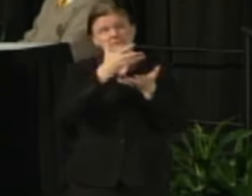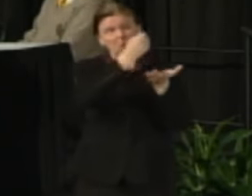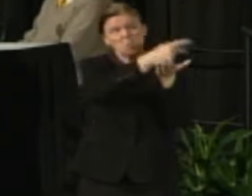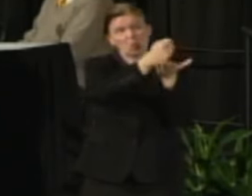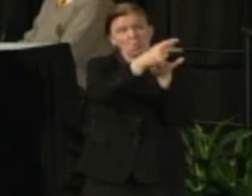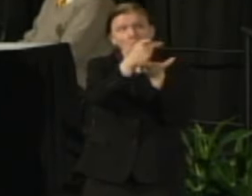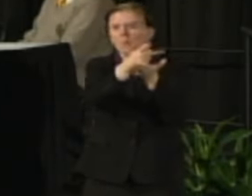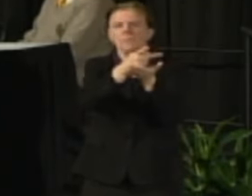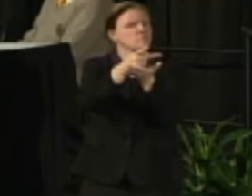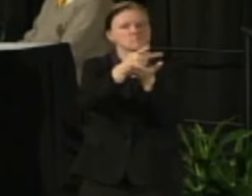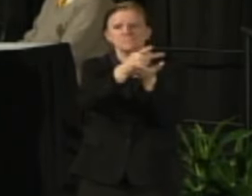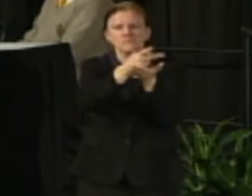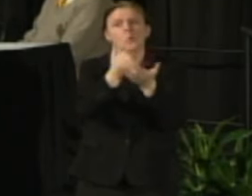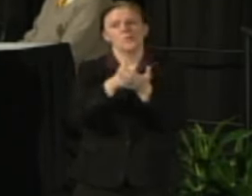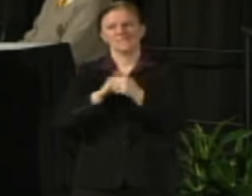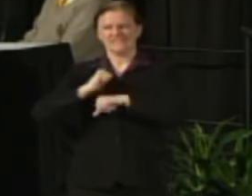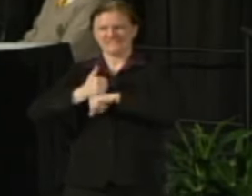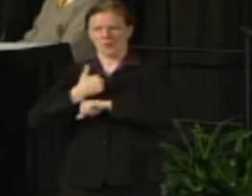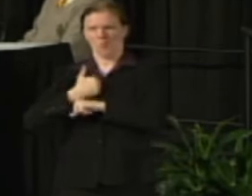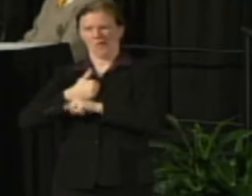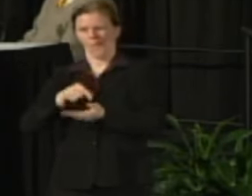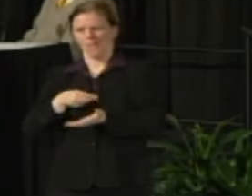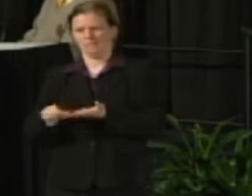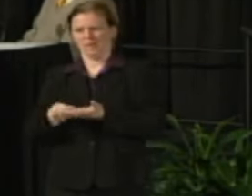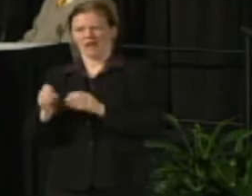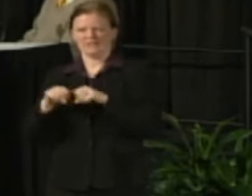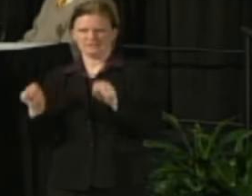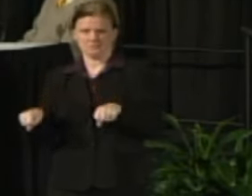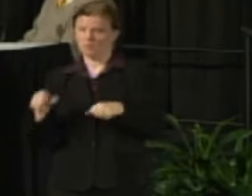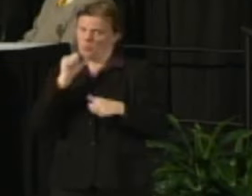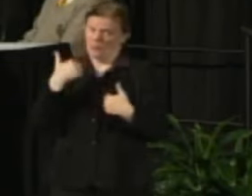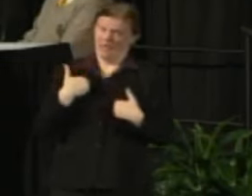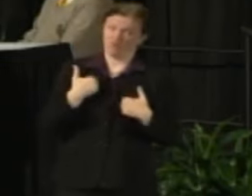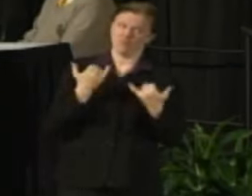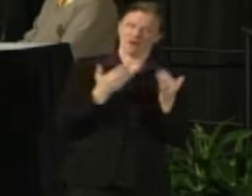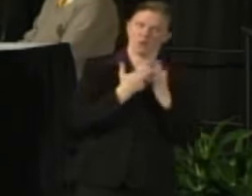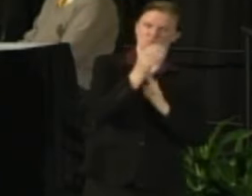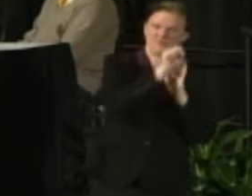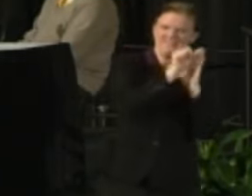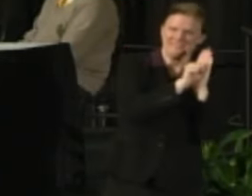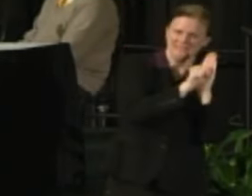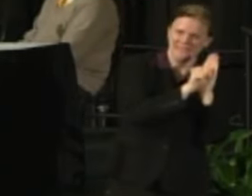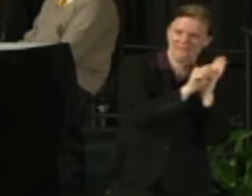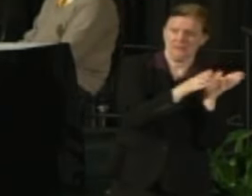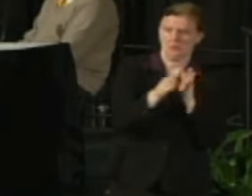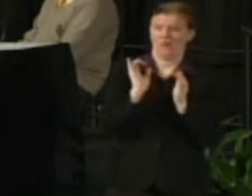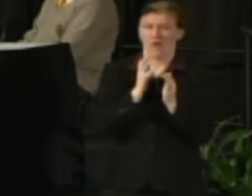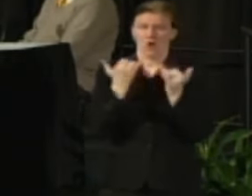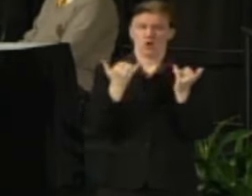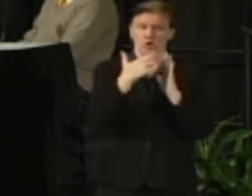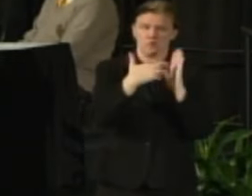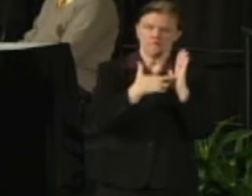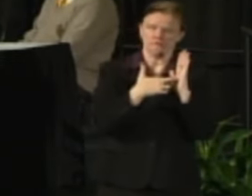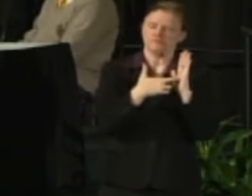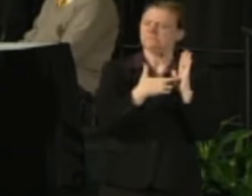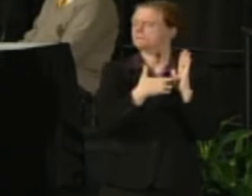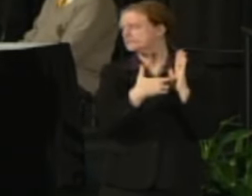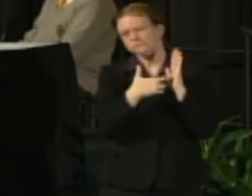That would take time to develop. There would have to be some system to replace the current regulations that are very extensive